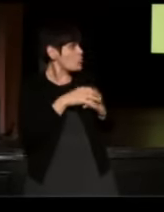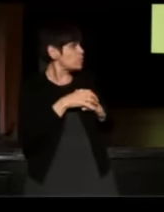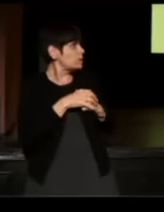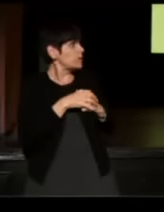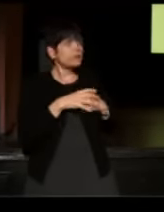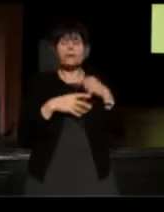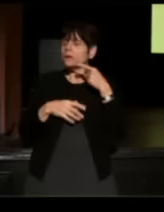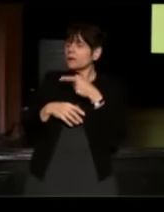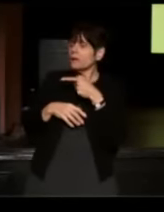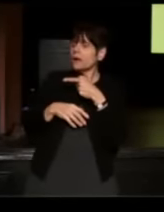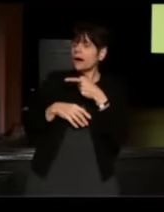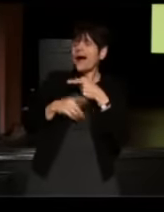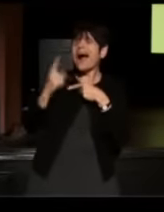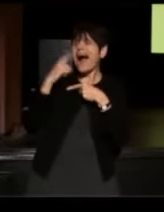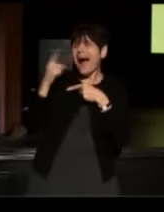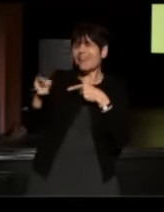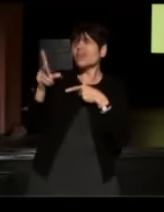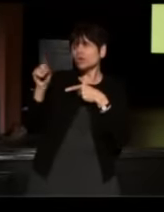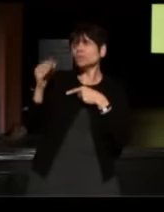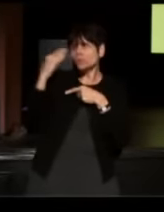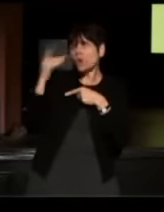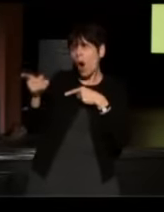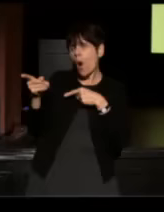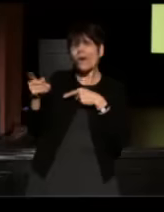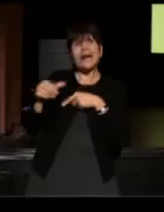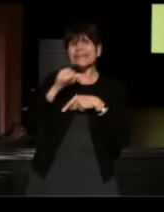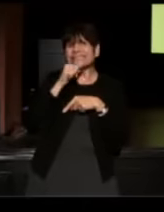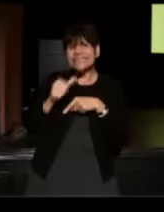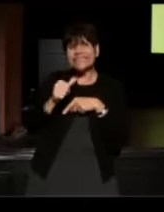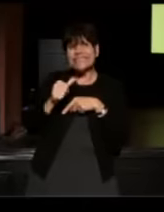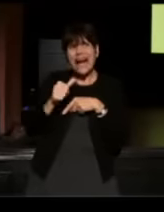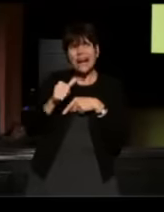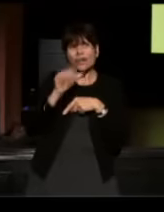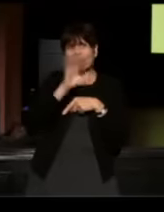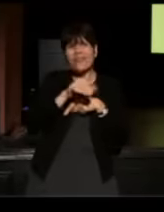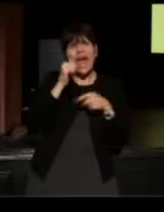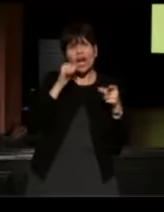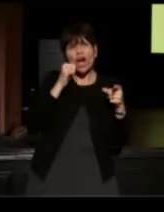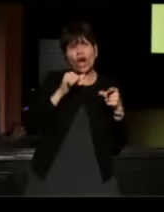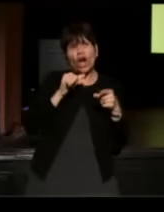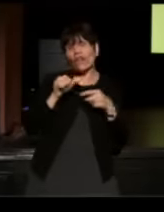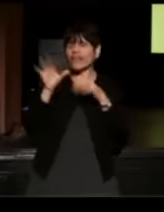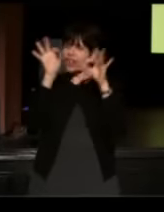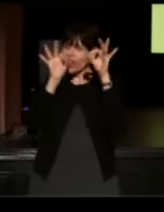He said, "I think you do know, and it's not going to be that McLaughlin girl* "that's been making google eyes at you